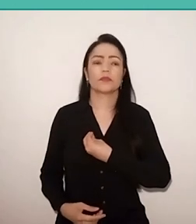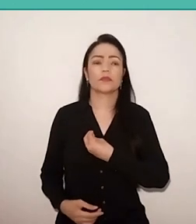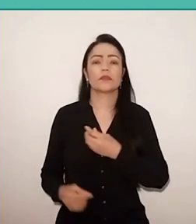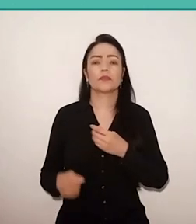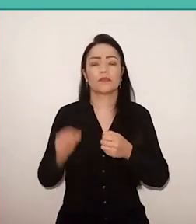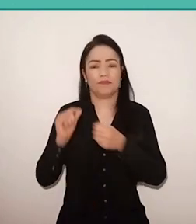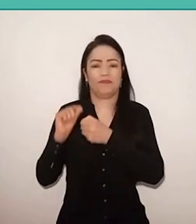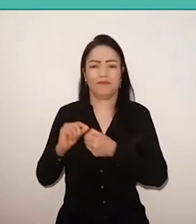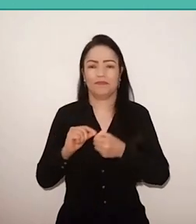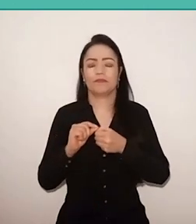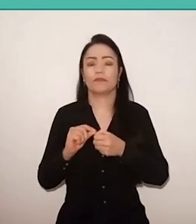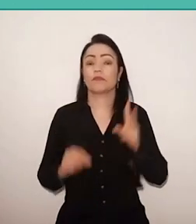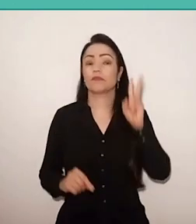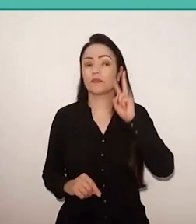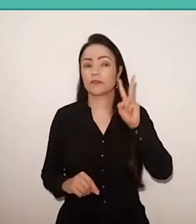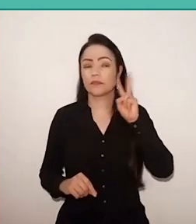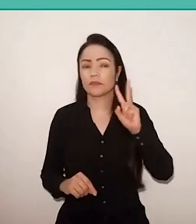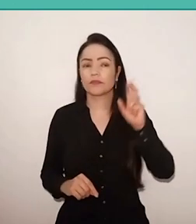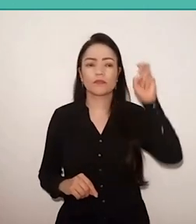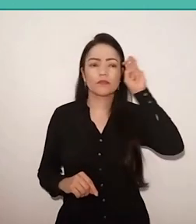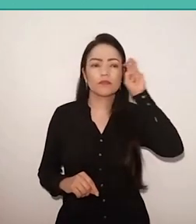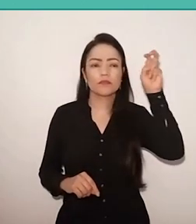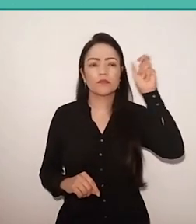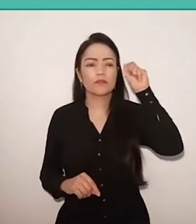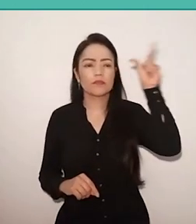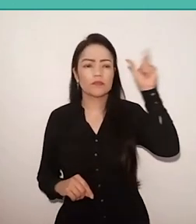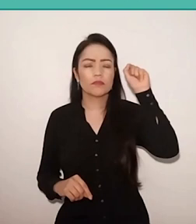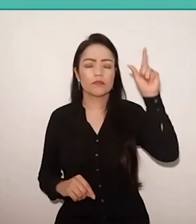producing culture within of certain values,